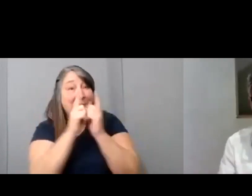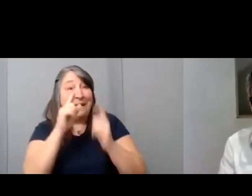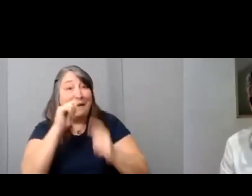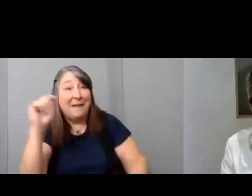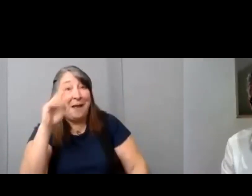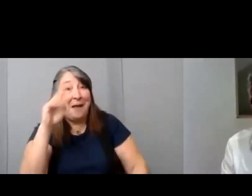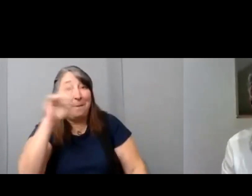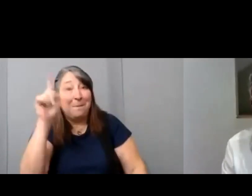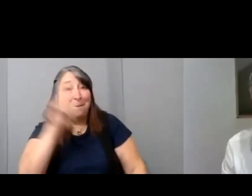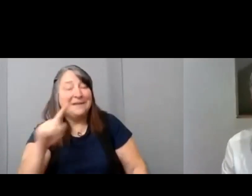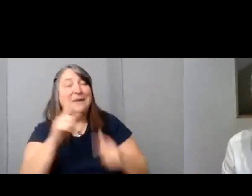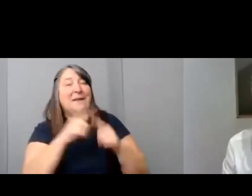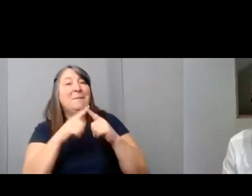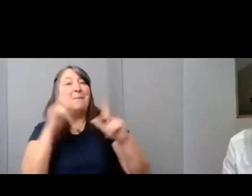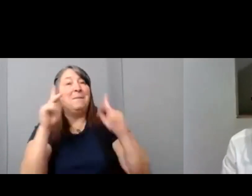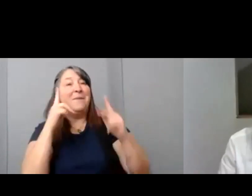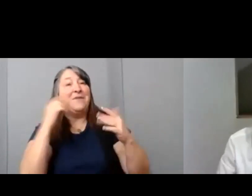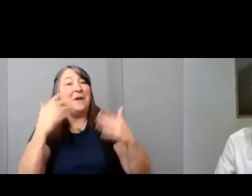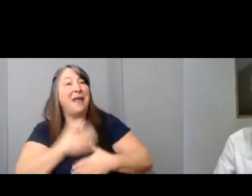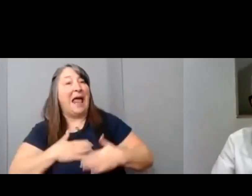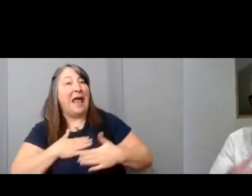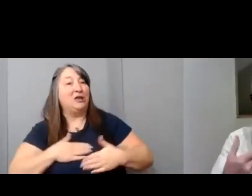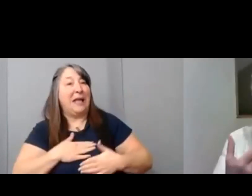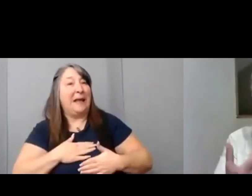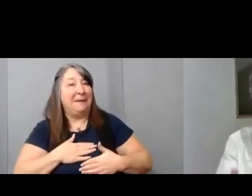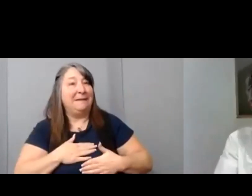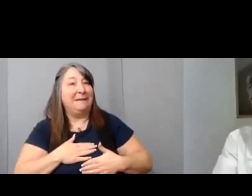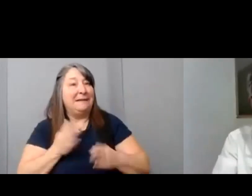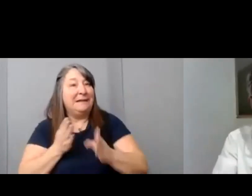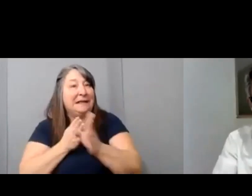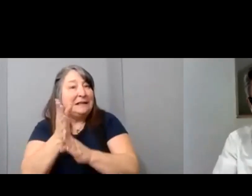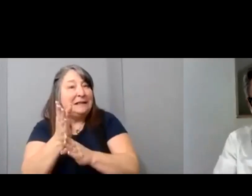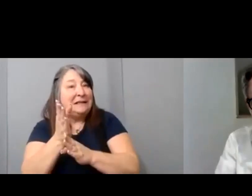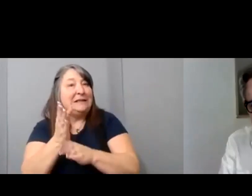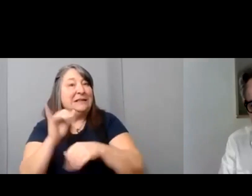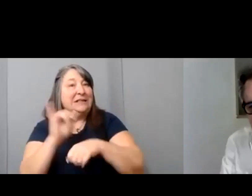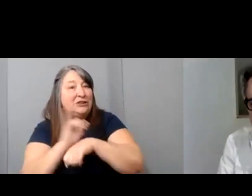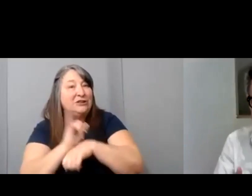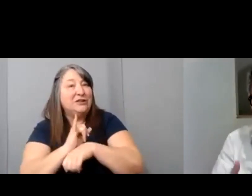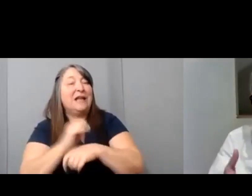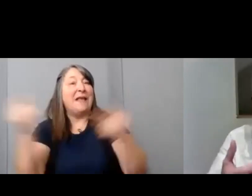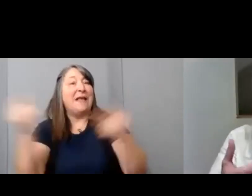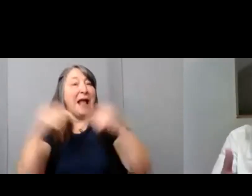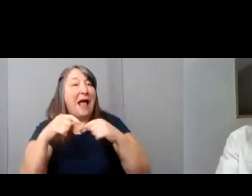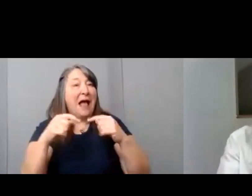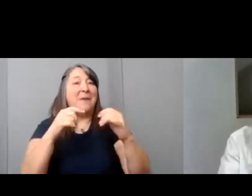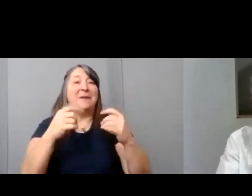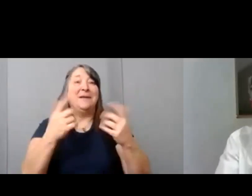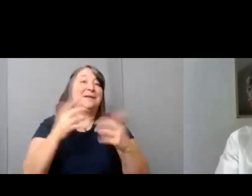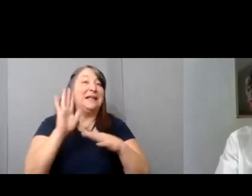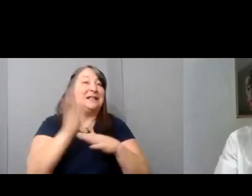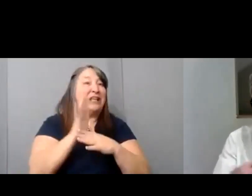people from the entertainment industry come in and uh they speak, they share their experiences, they answer questions, they